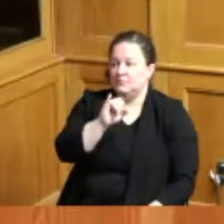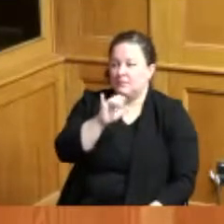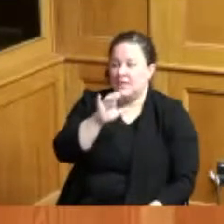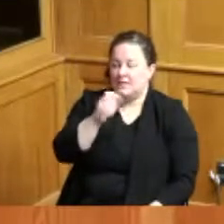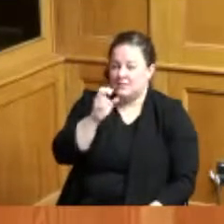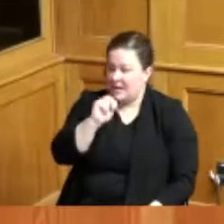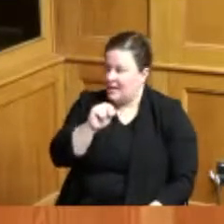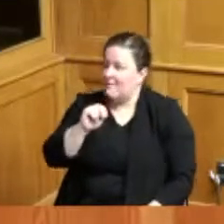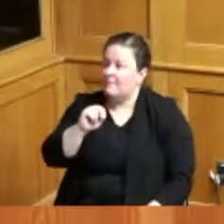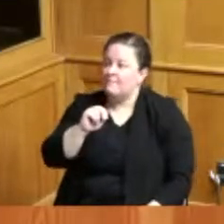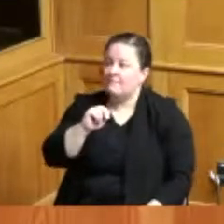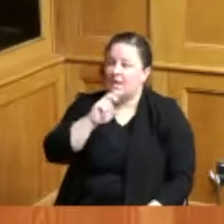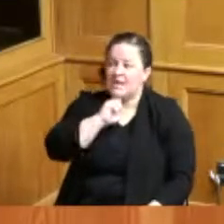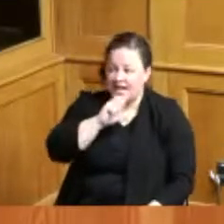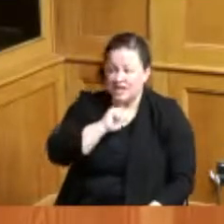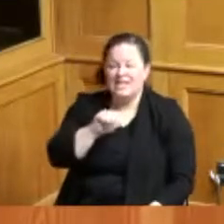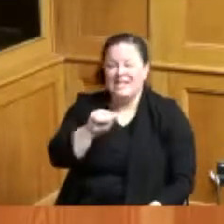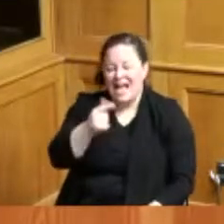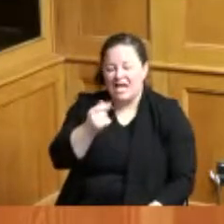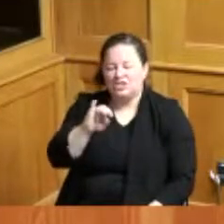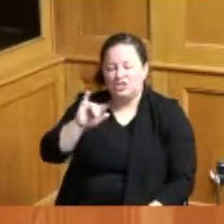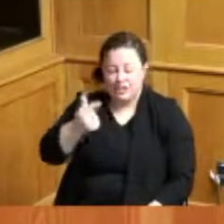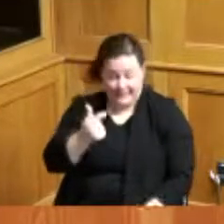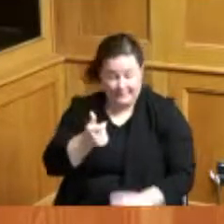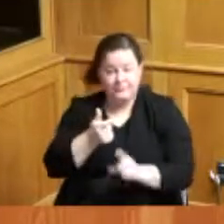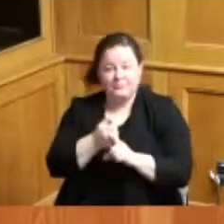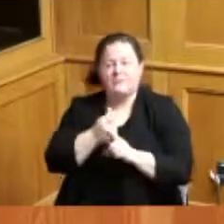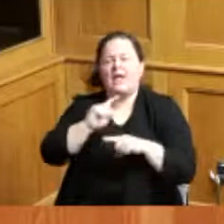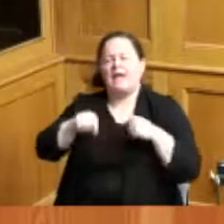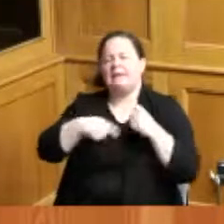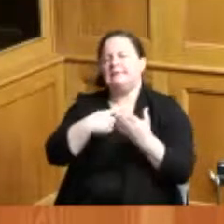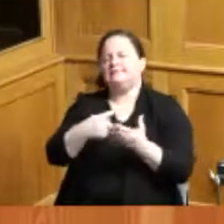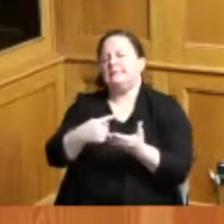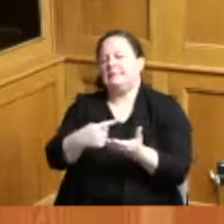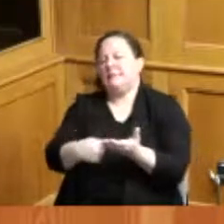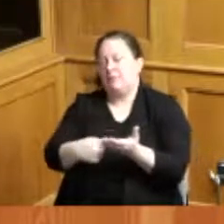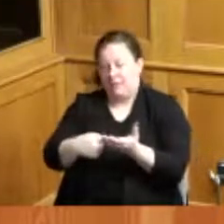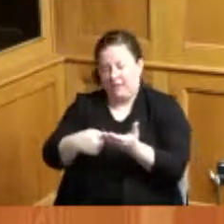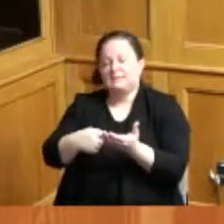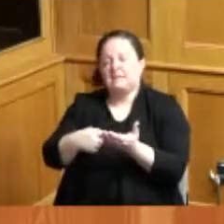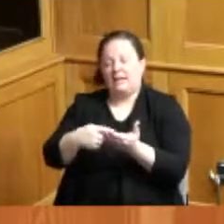for those seniors who are in desperate need for transportation and we'll we are well aware